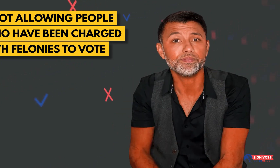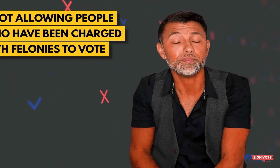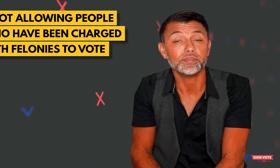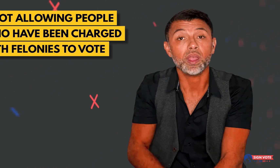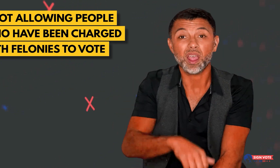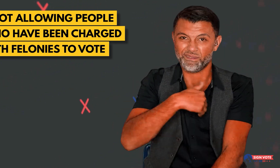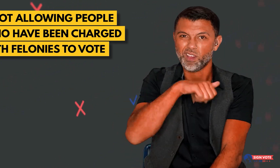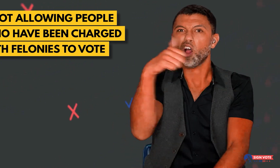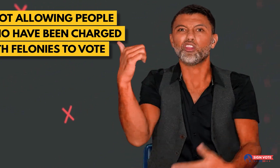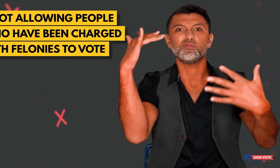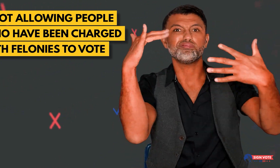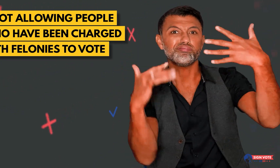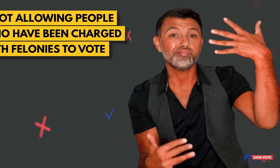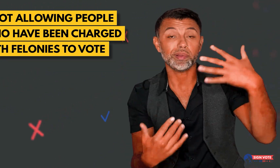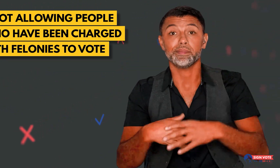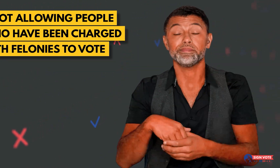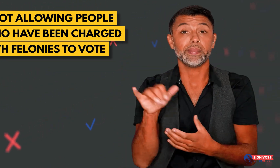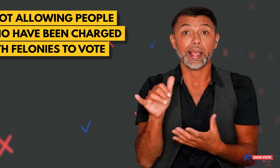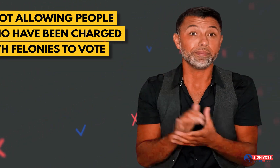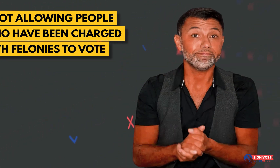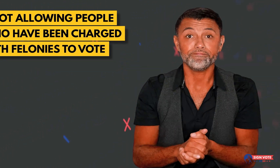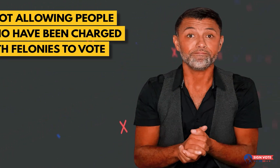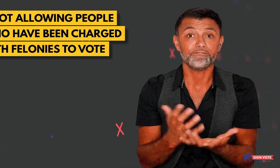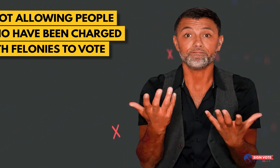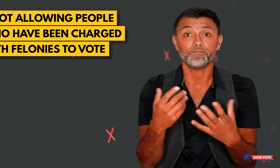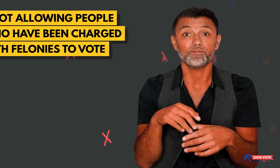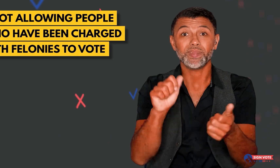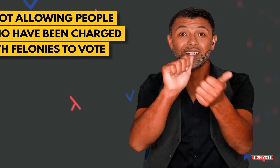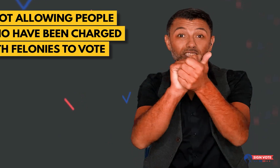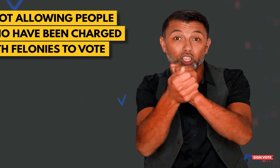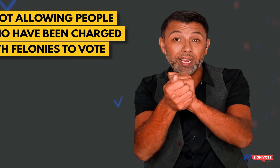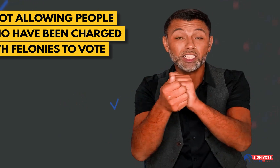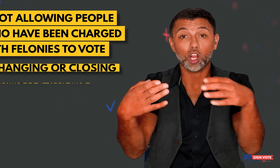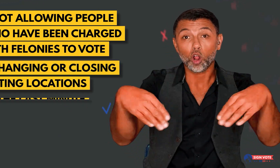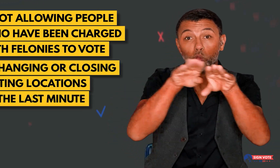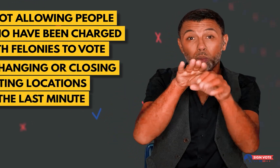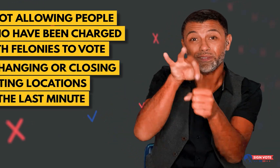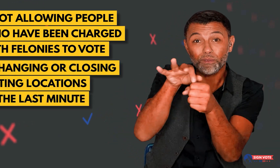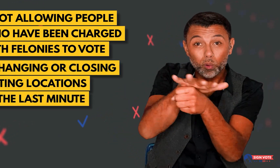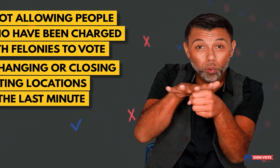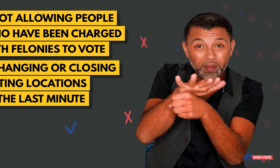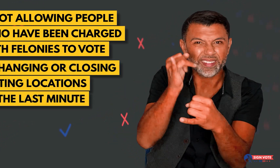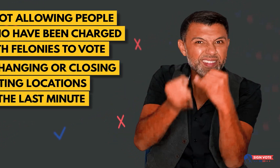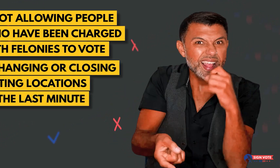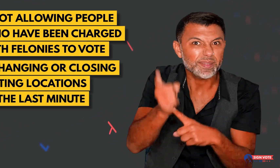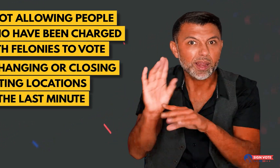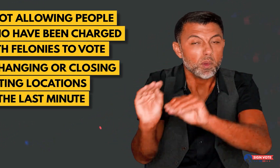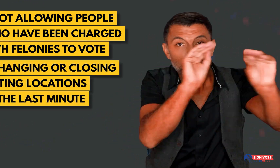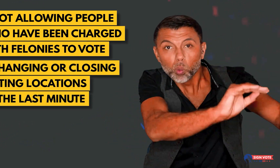Can you believe that? There's even more. Such as changing or closing voting locations at the last